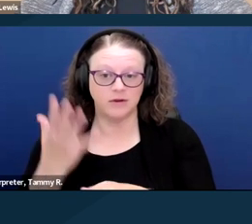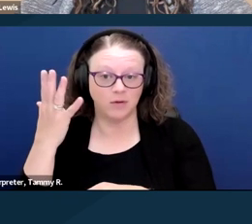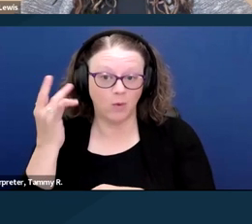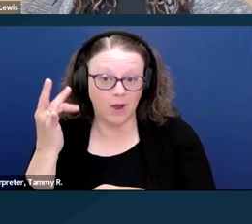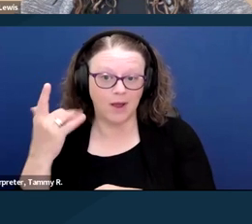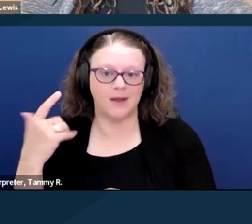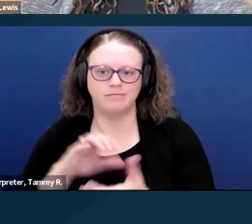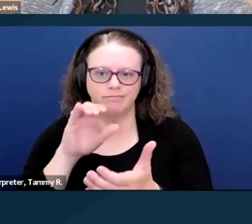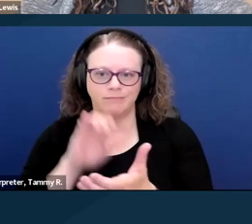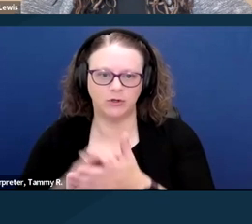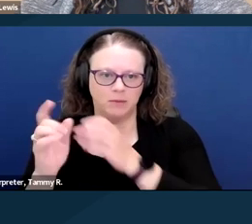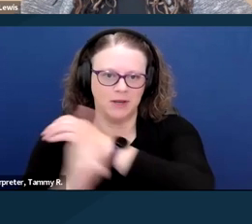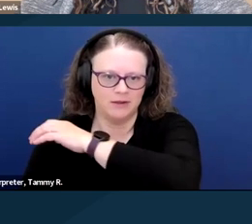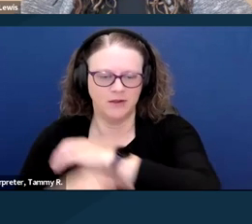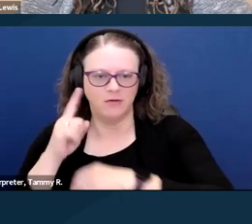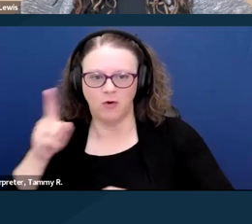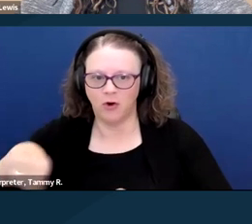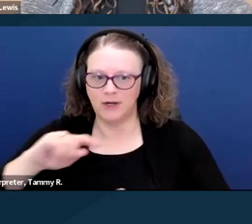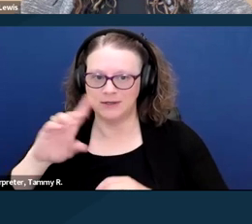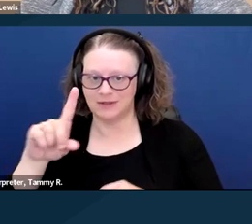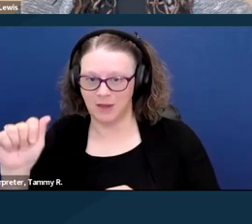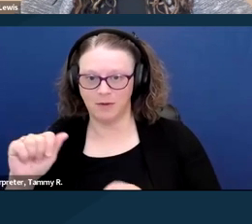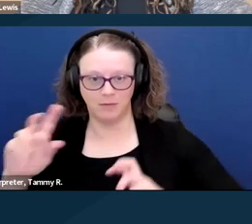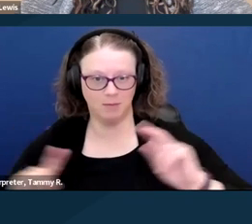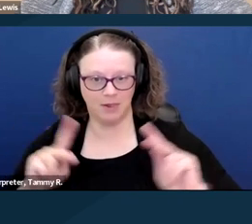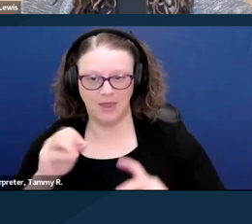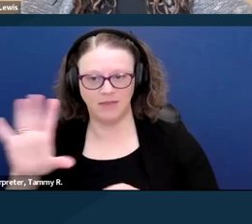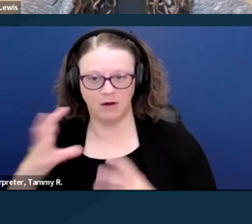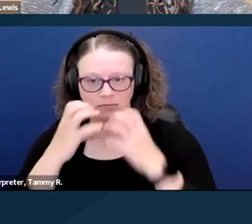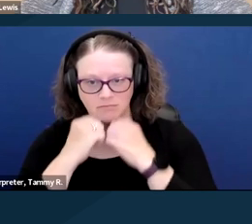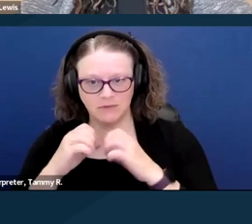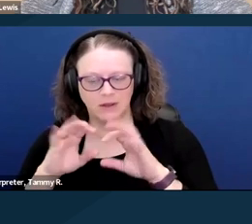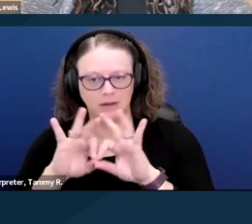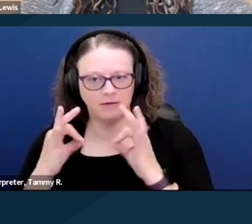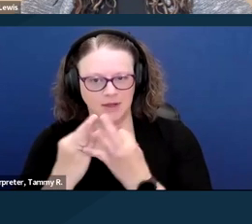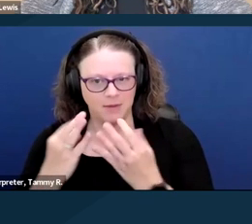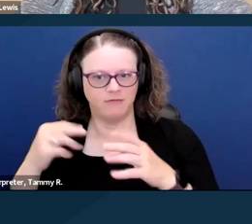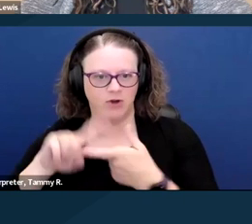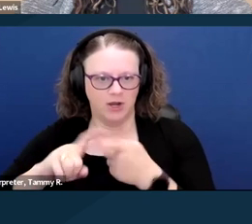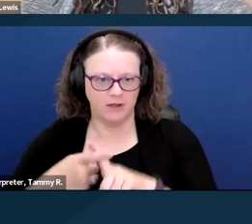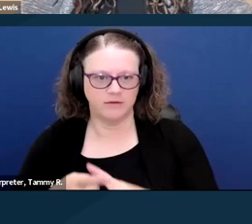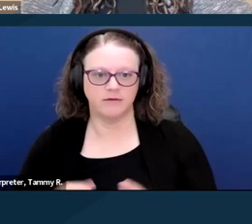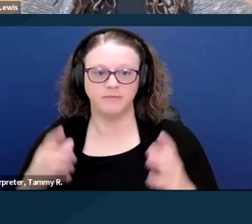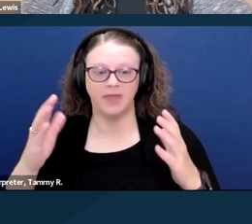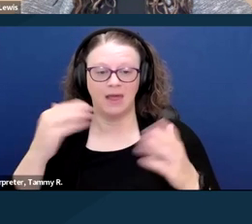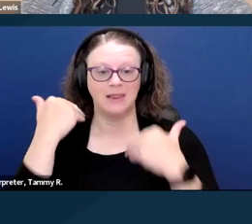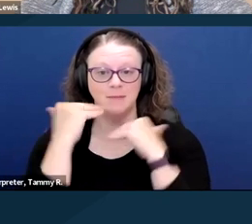are the limitations on forming families, lack of social recognition of important relationships,